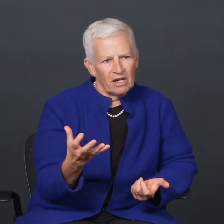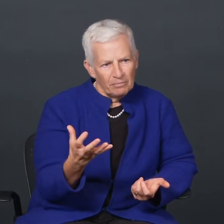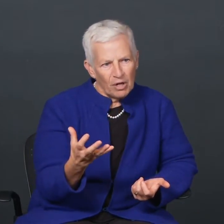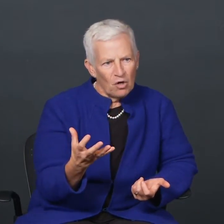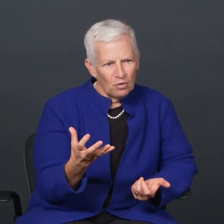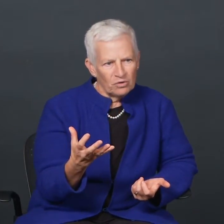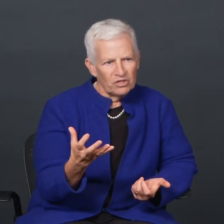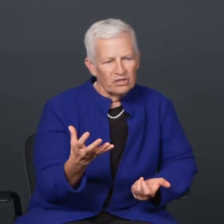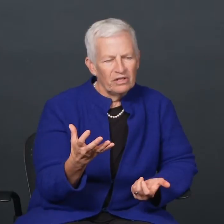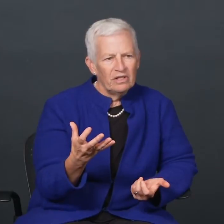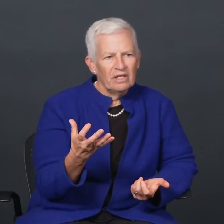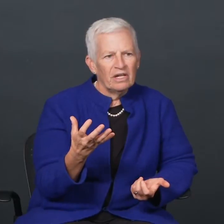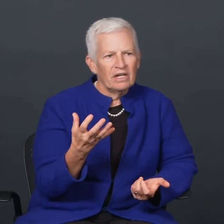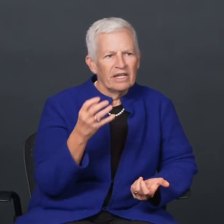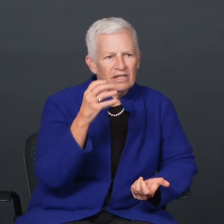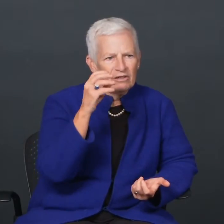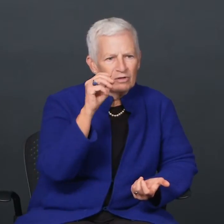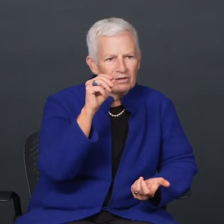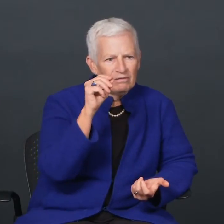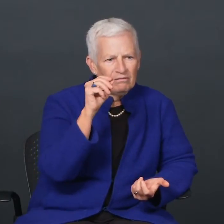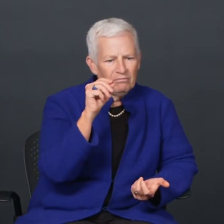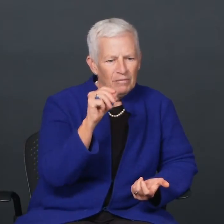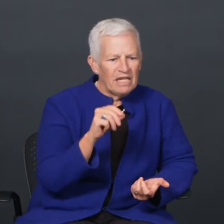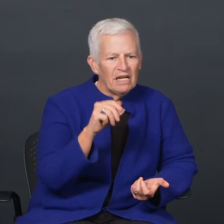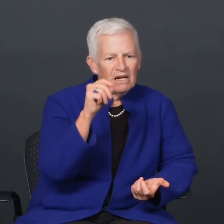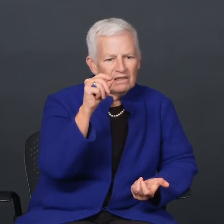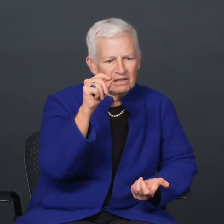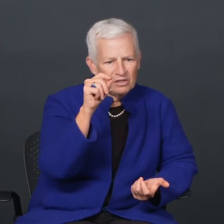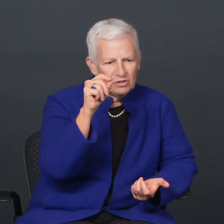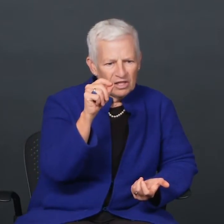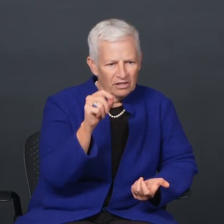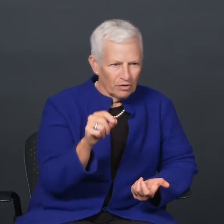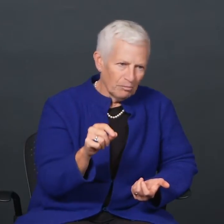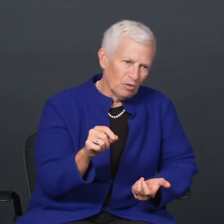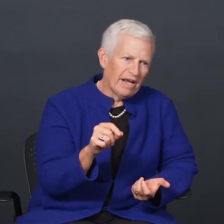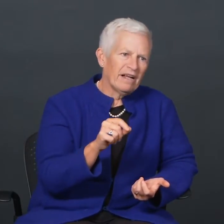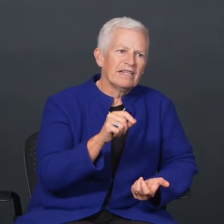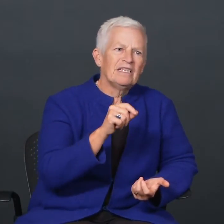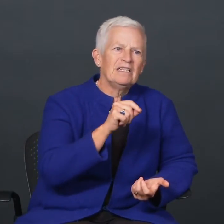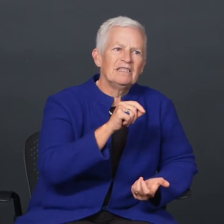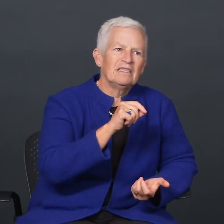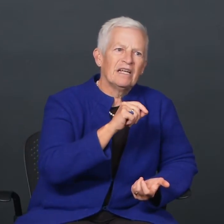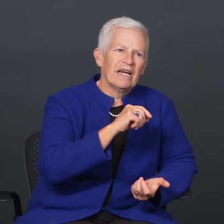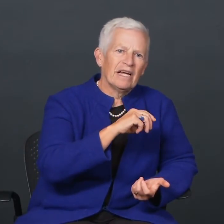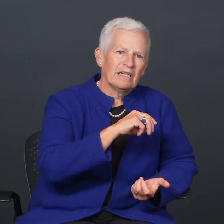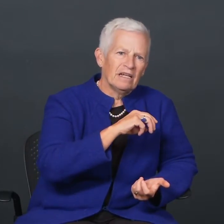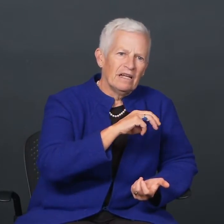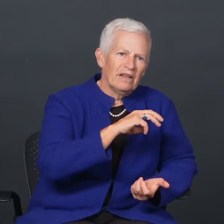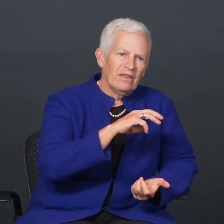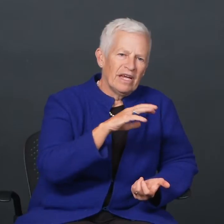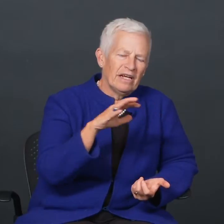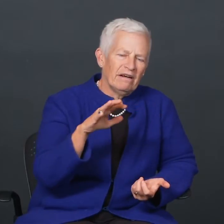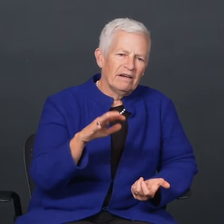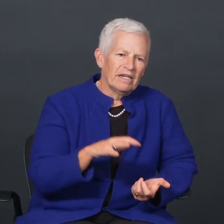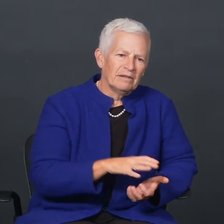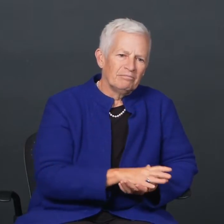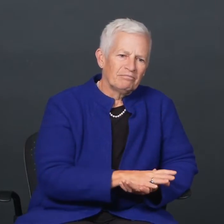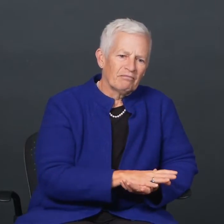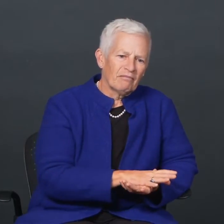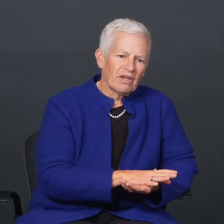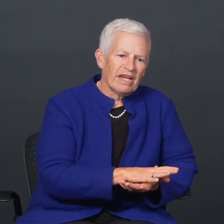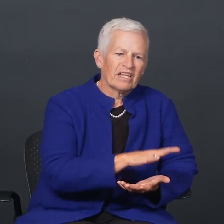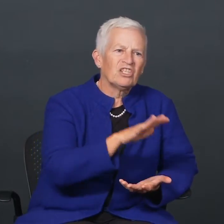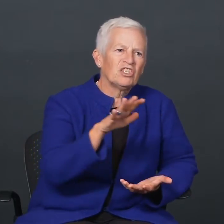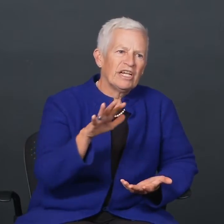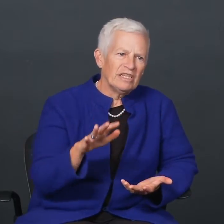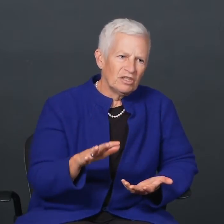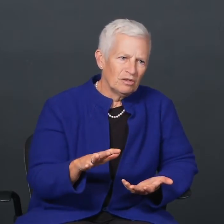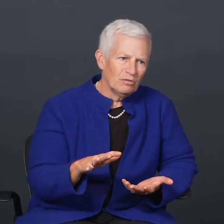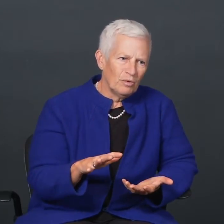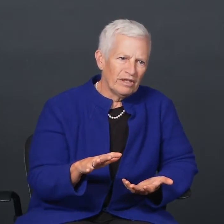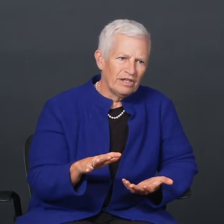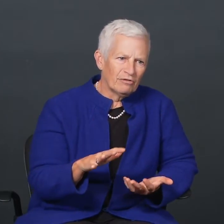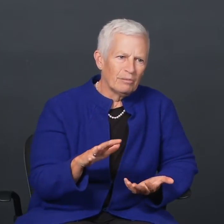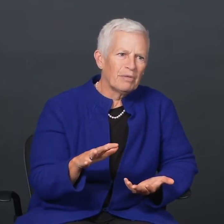and composed in different media, using different modalities, and then exchanged with different